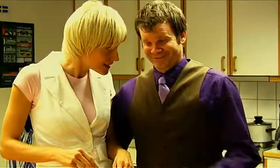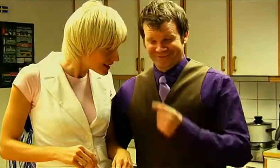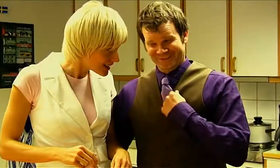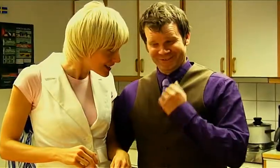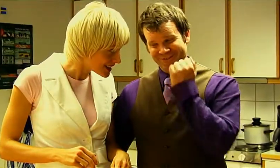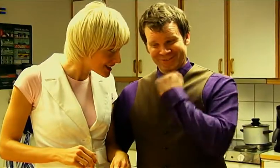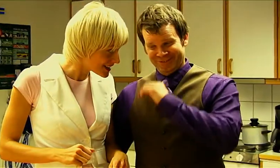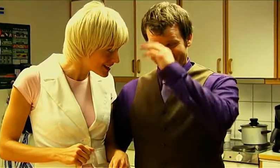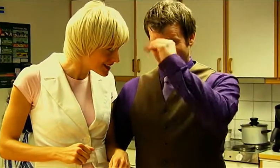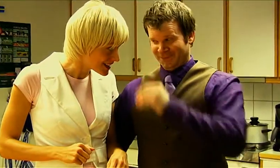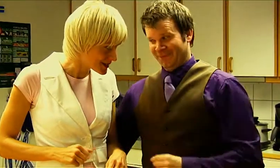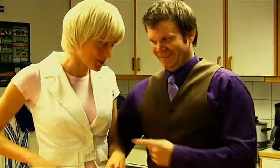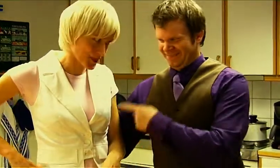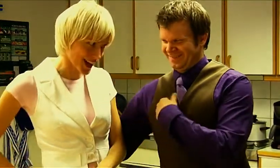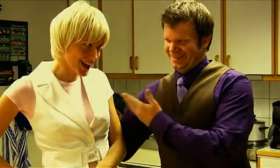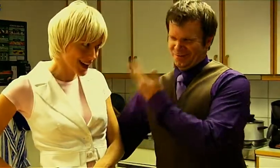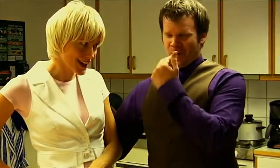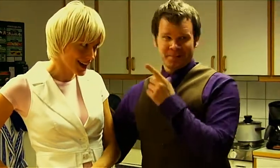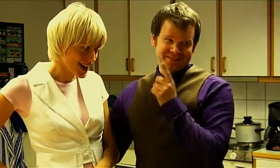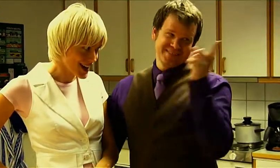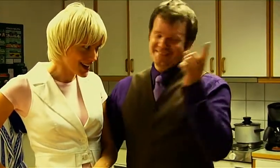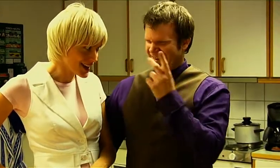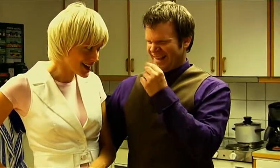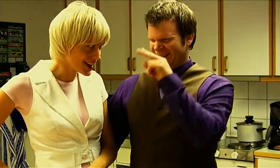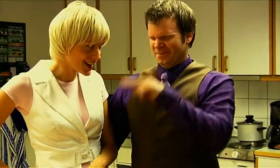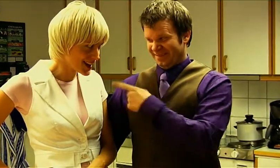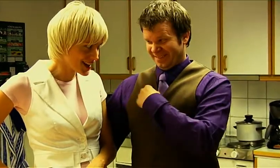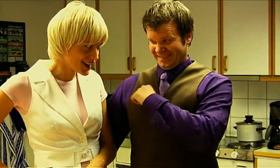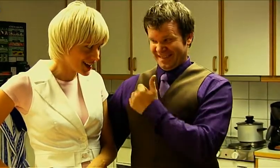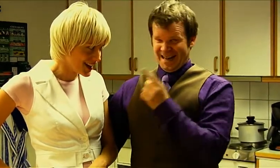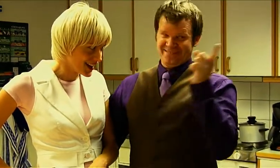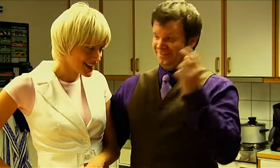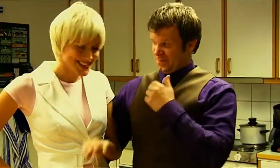I am a nasty boy. Come, then we go to a place where we can be ourselves.